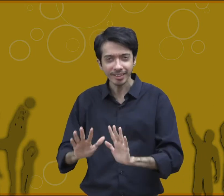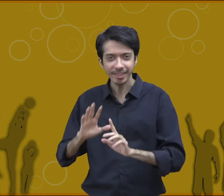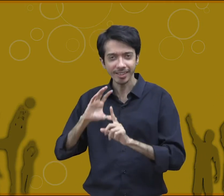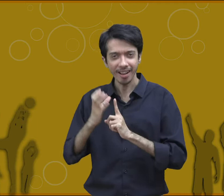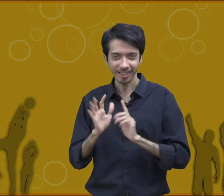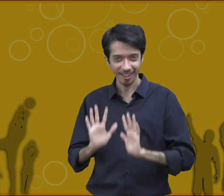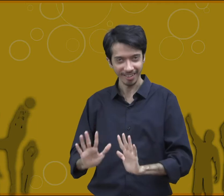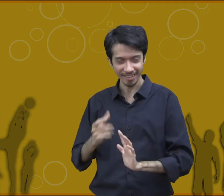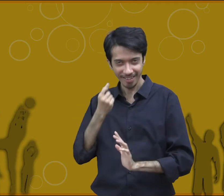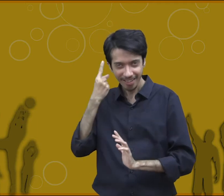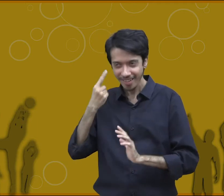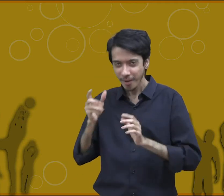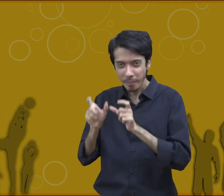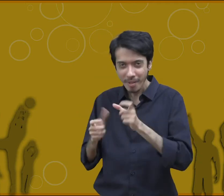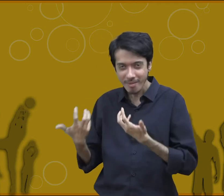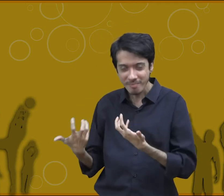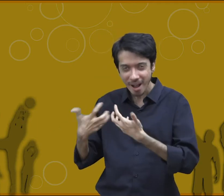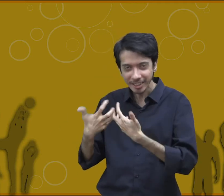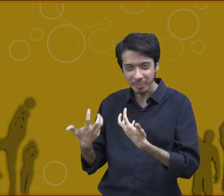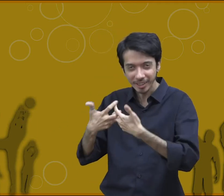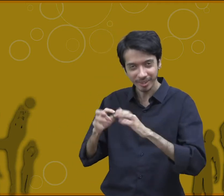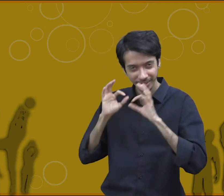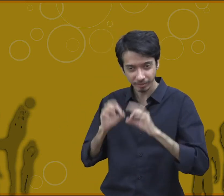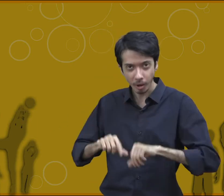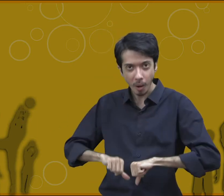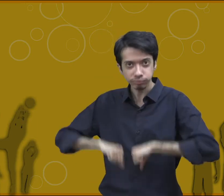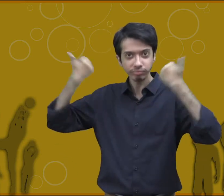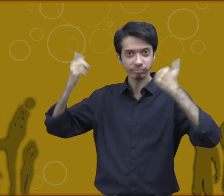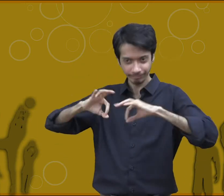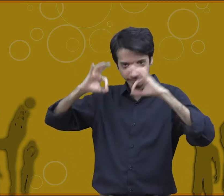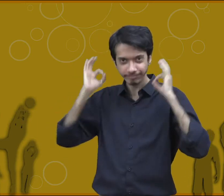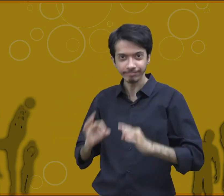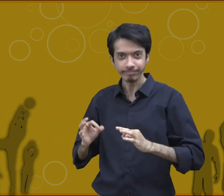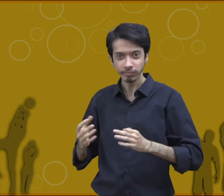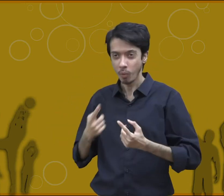their culture and they connect with those people and after winning the tournament they still have